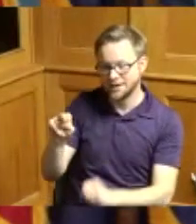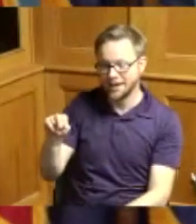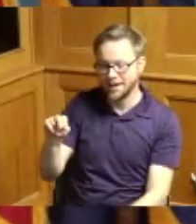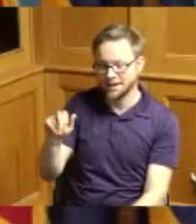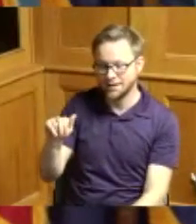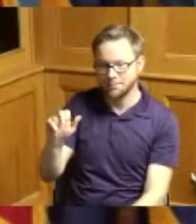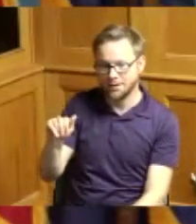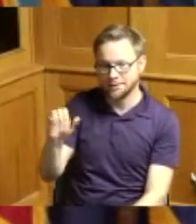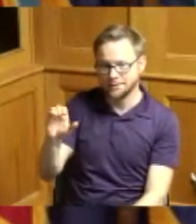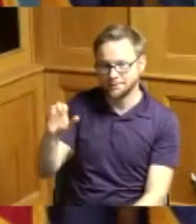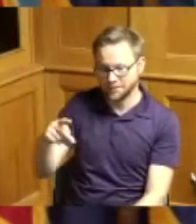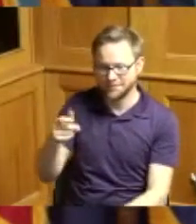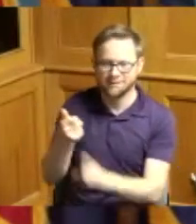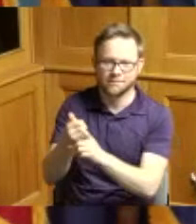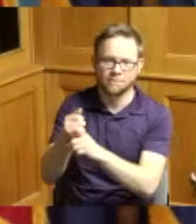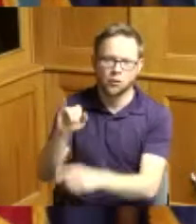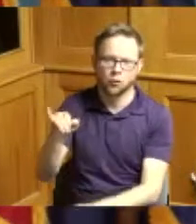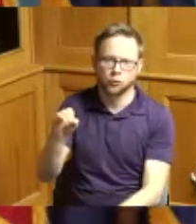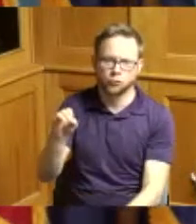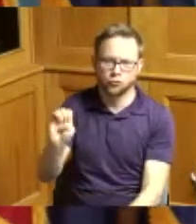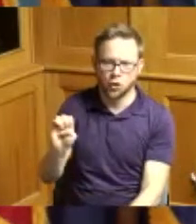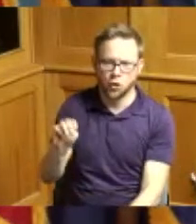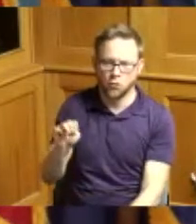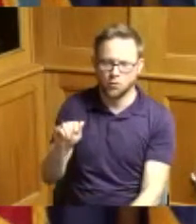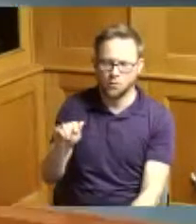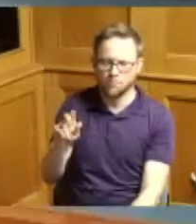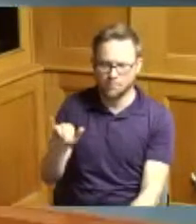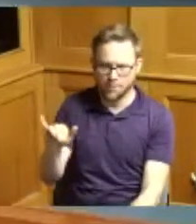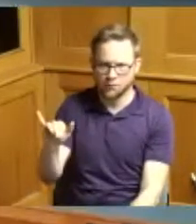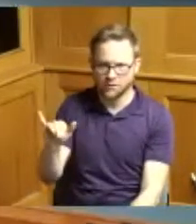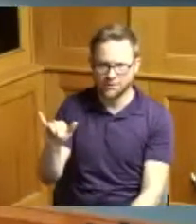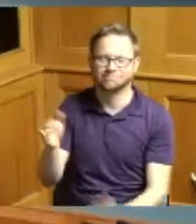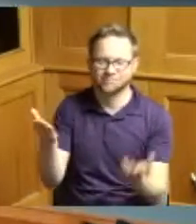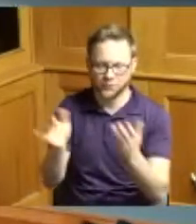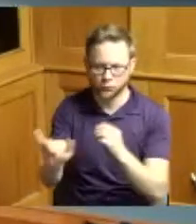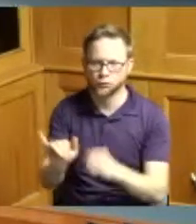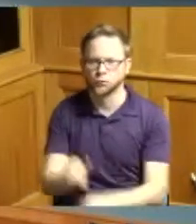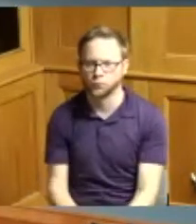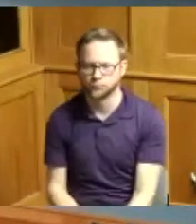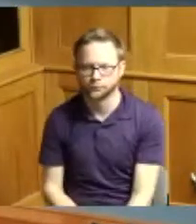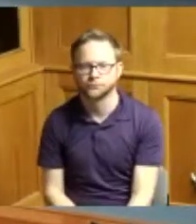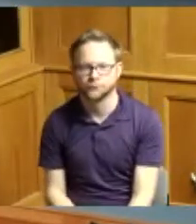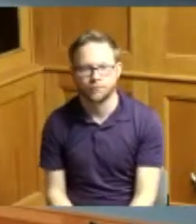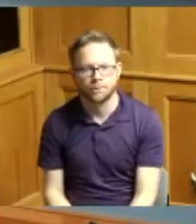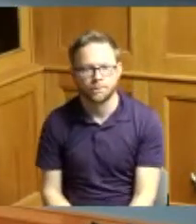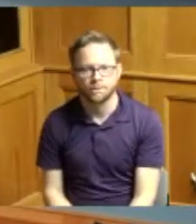Joe Mallory is here what of her body guards